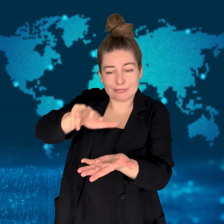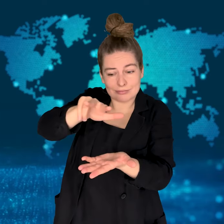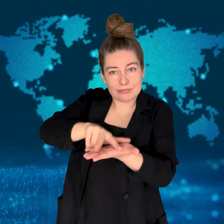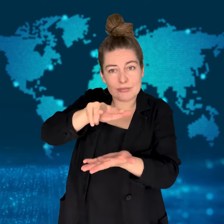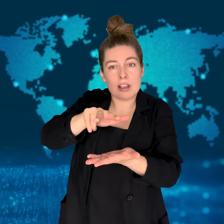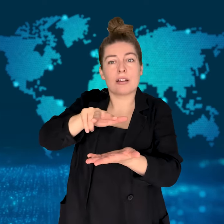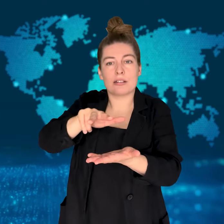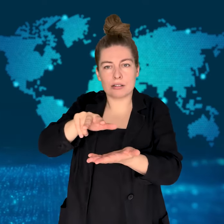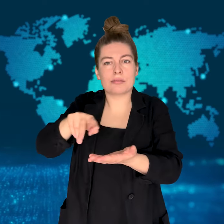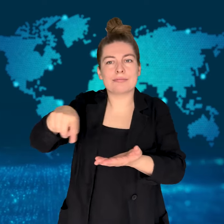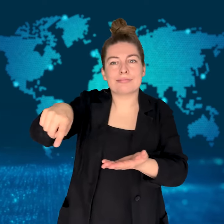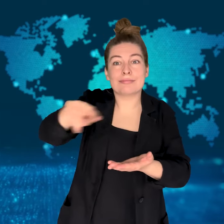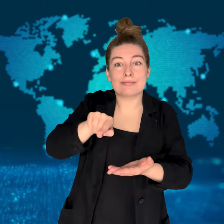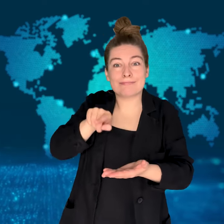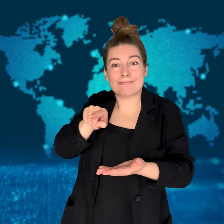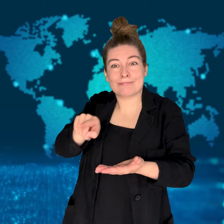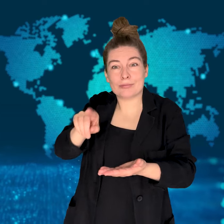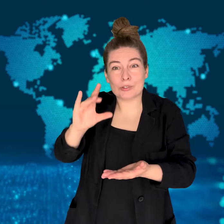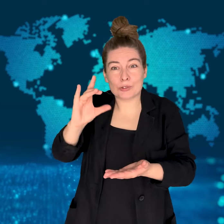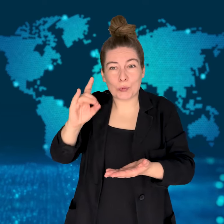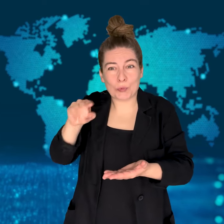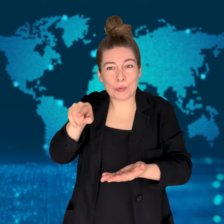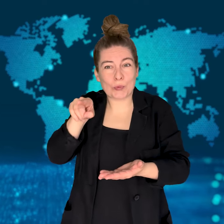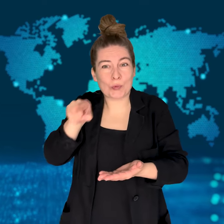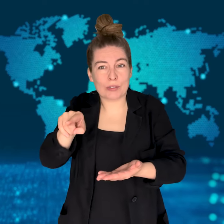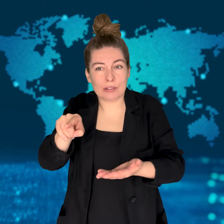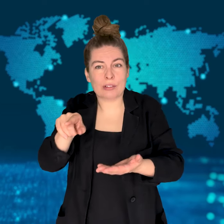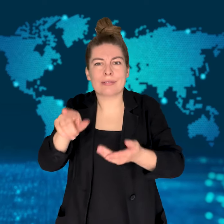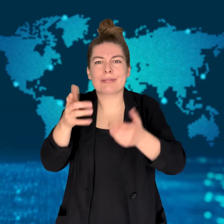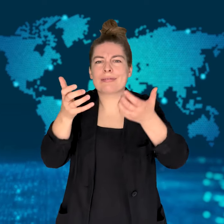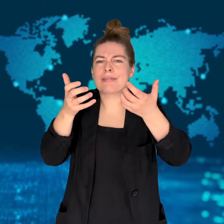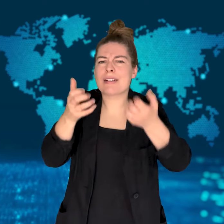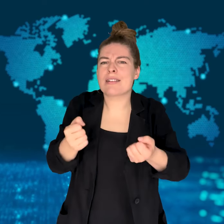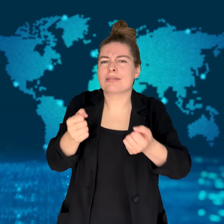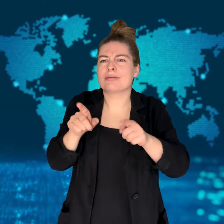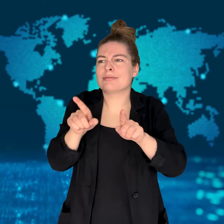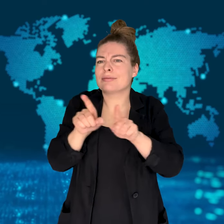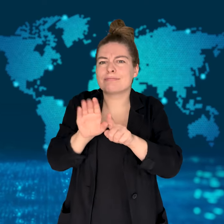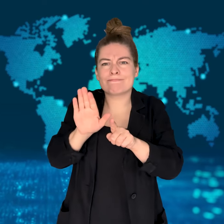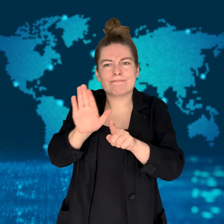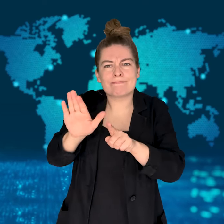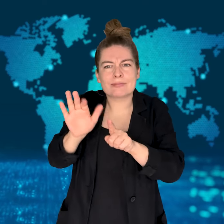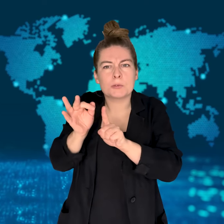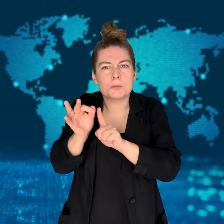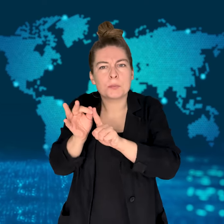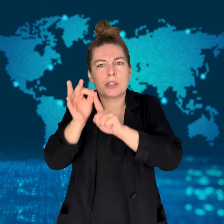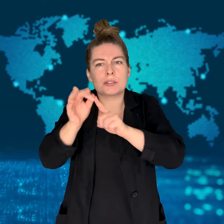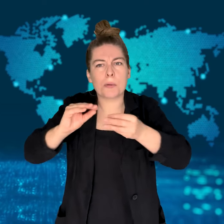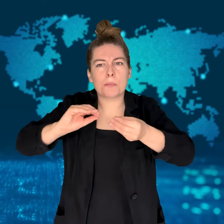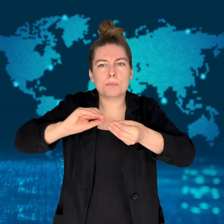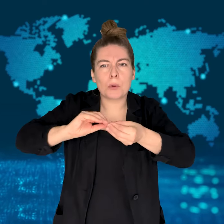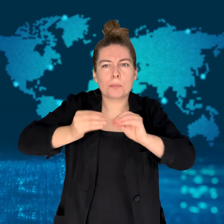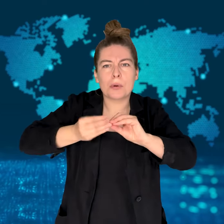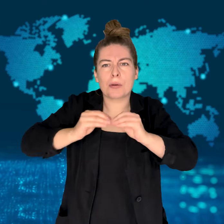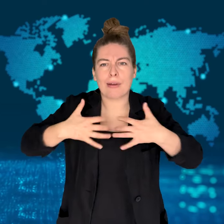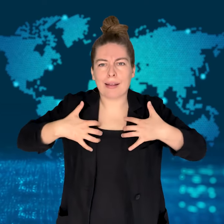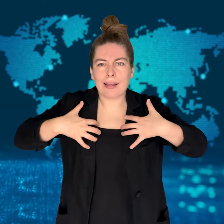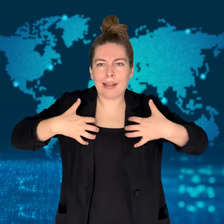If approved, it could ban the reproduction of breeds that